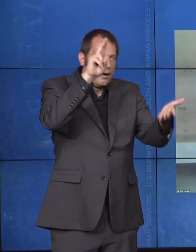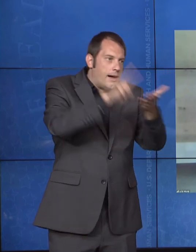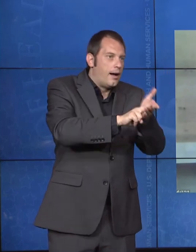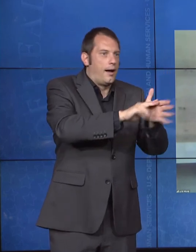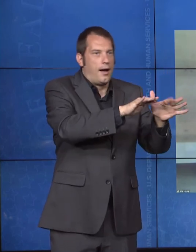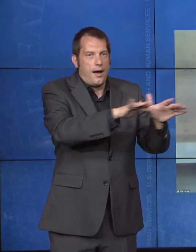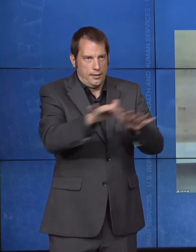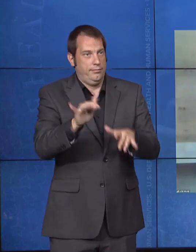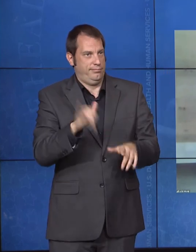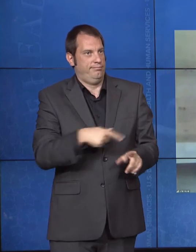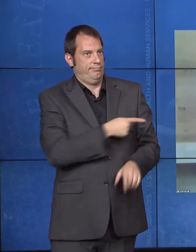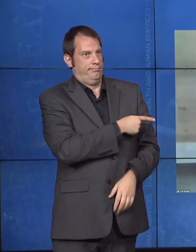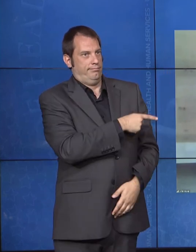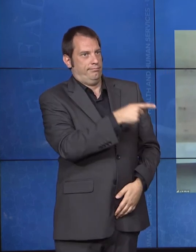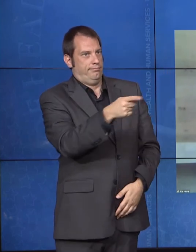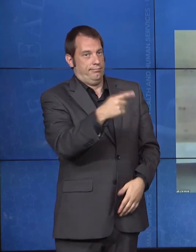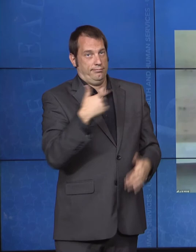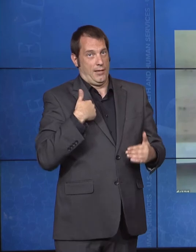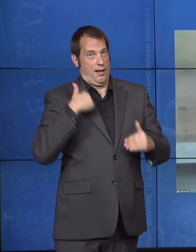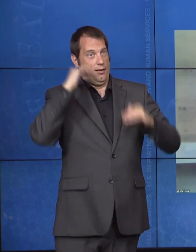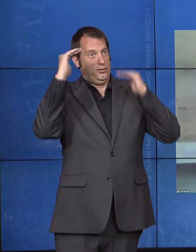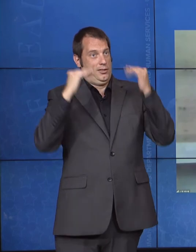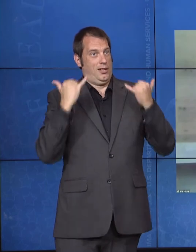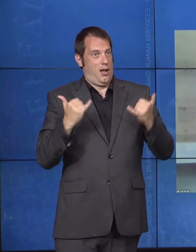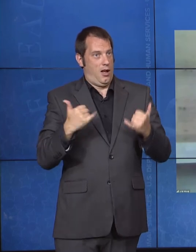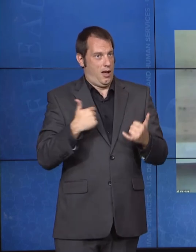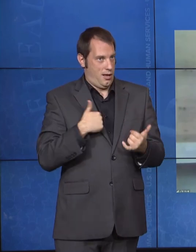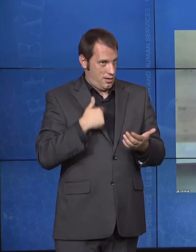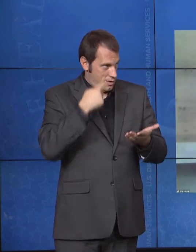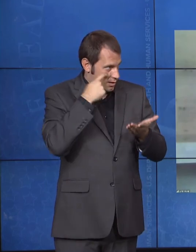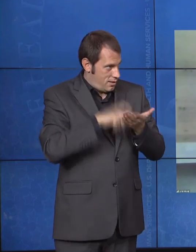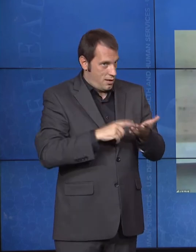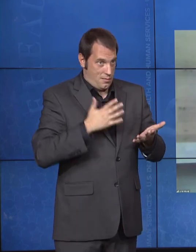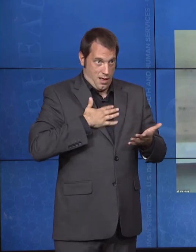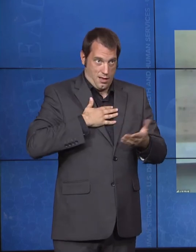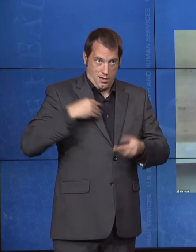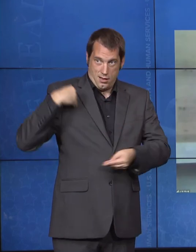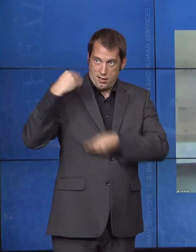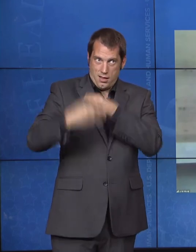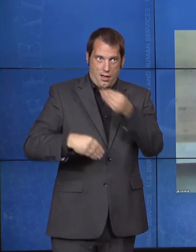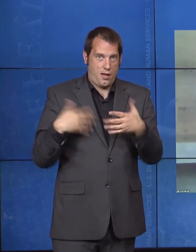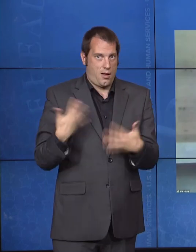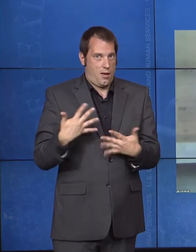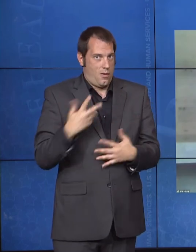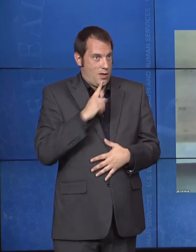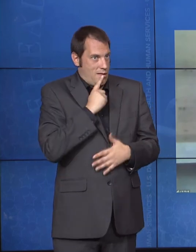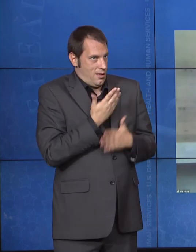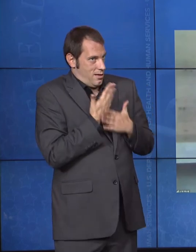owes to those early advocates and fighters. I know we have some of them watching us today.